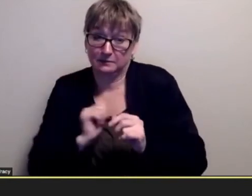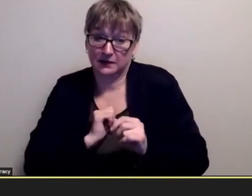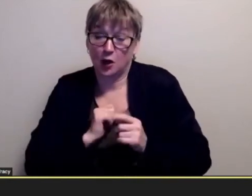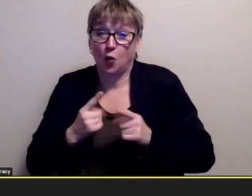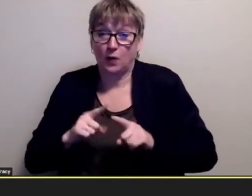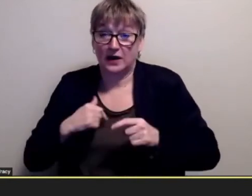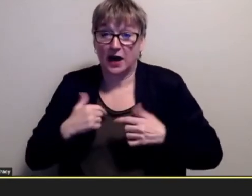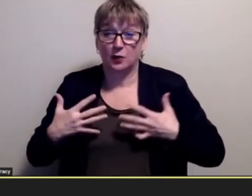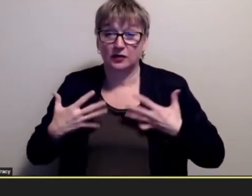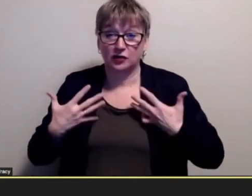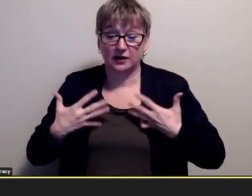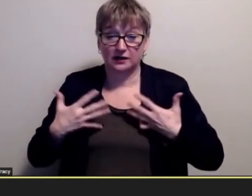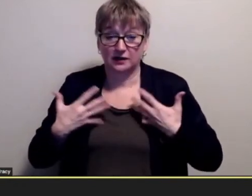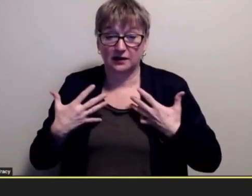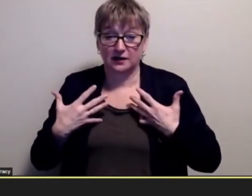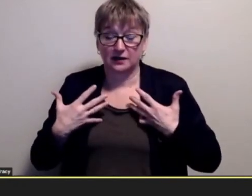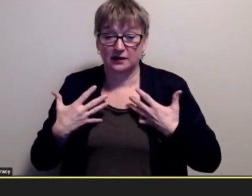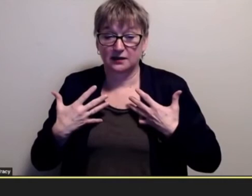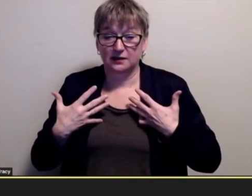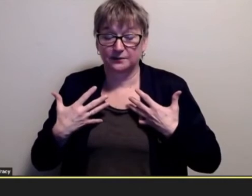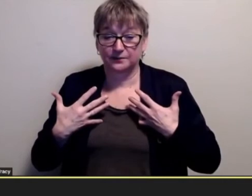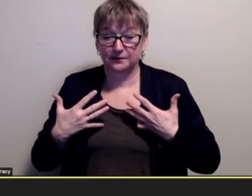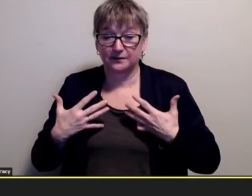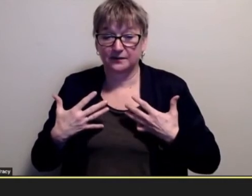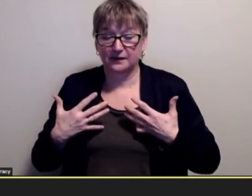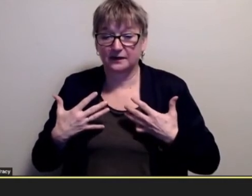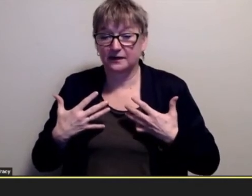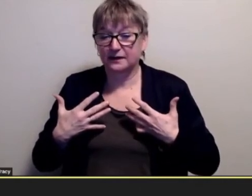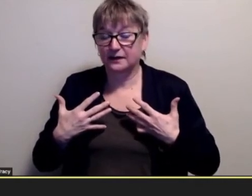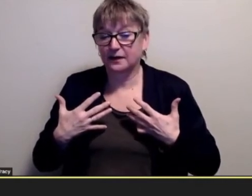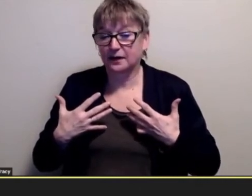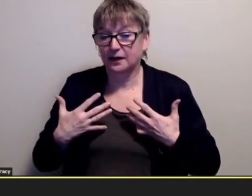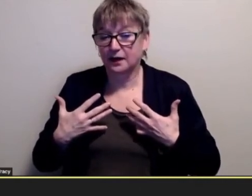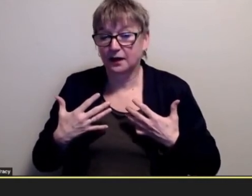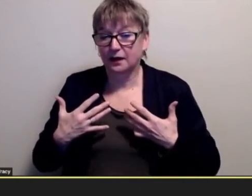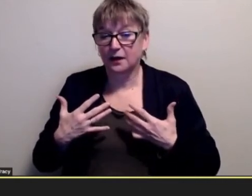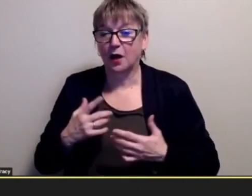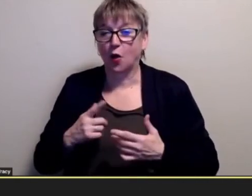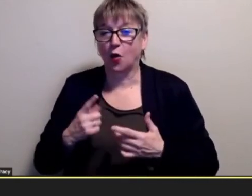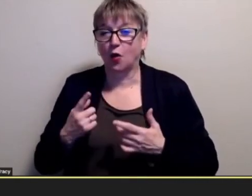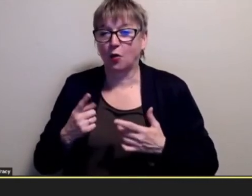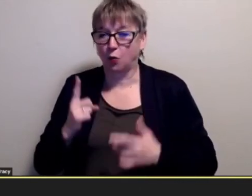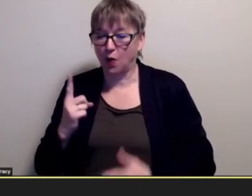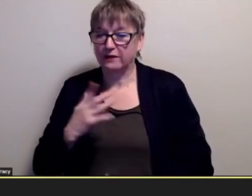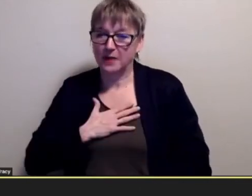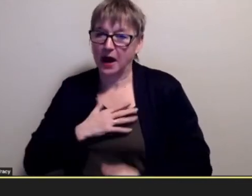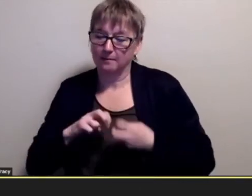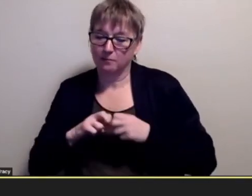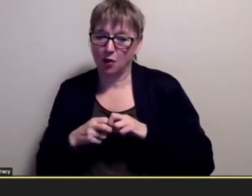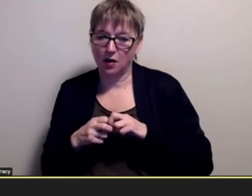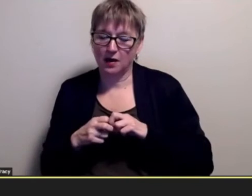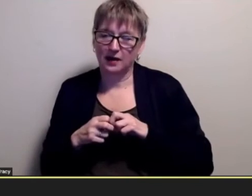you know my supply psychiatrist said that one of my problems was that like you know my